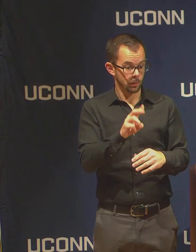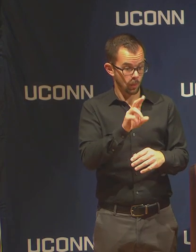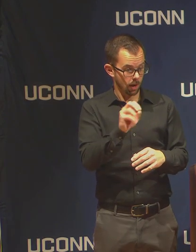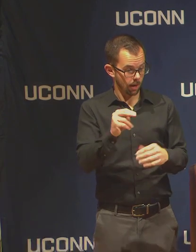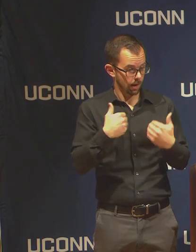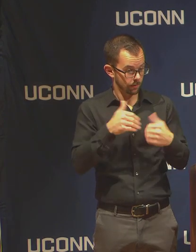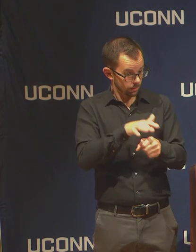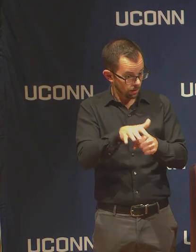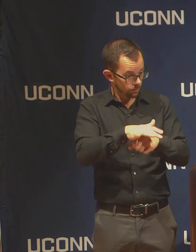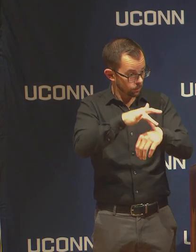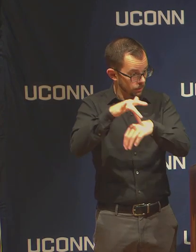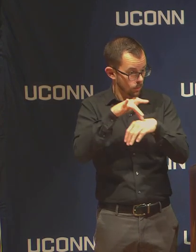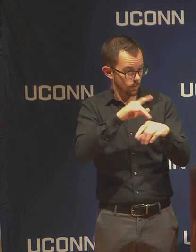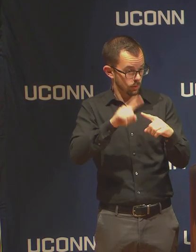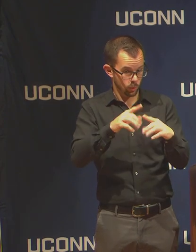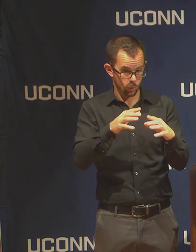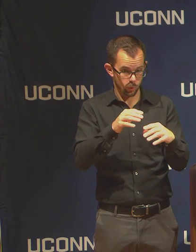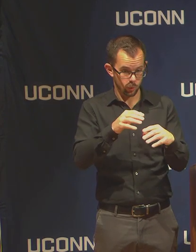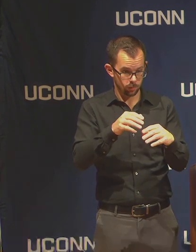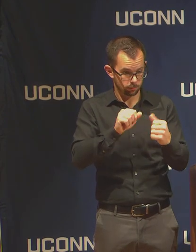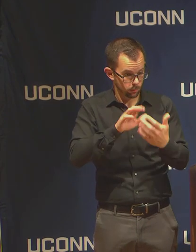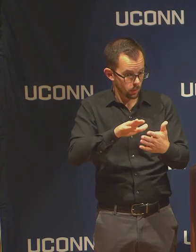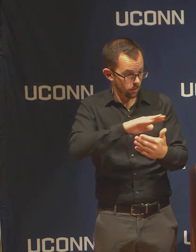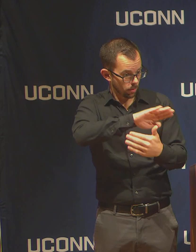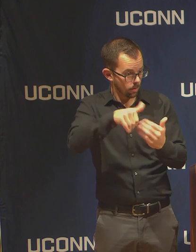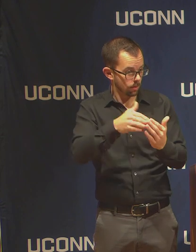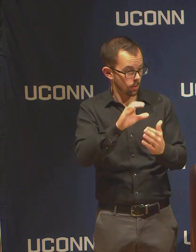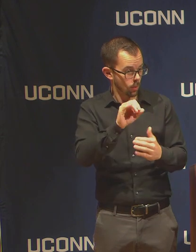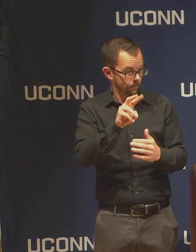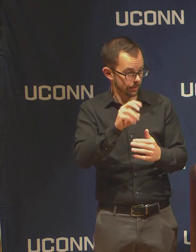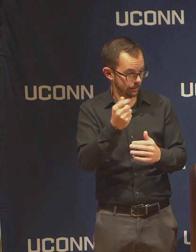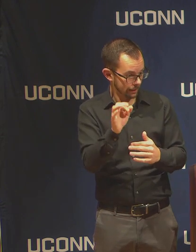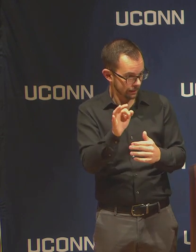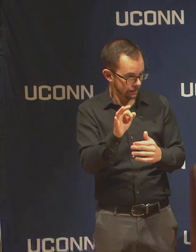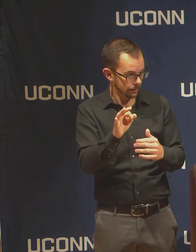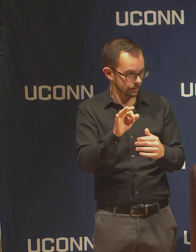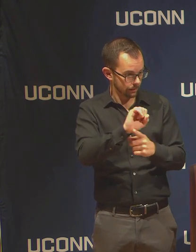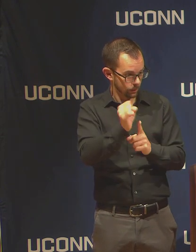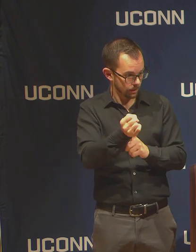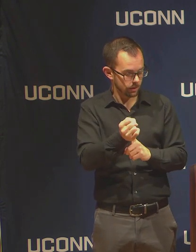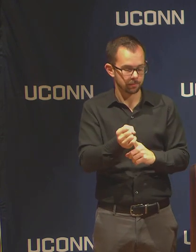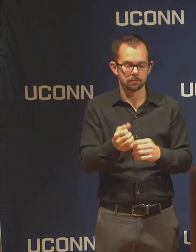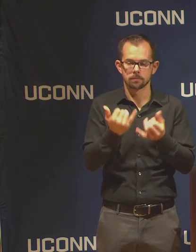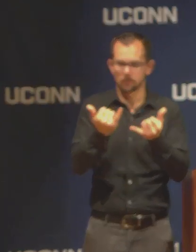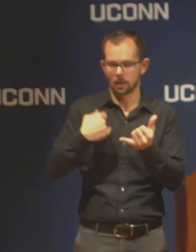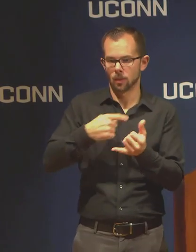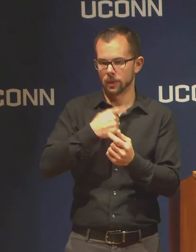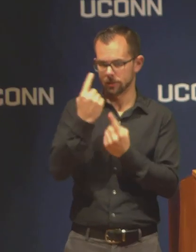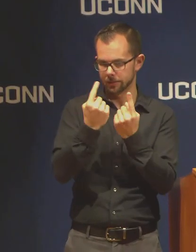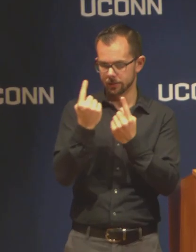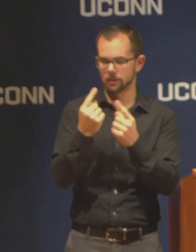We're identifying locations